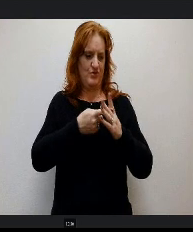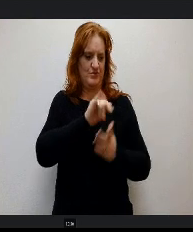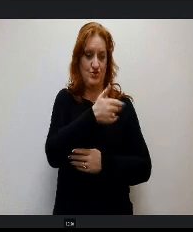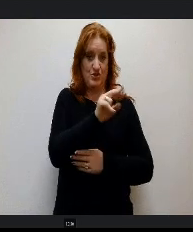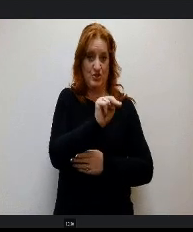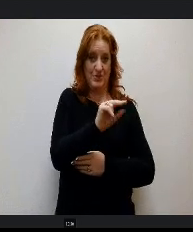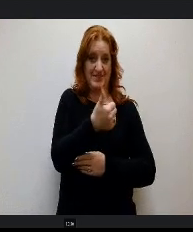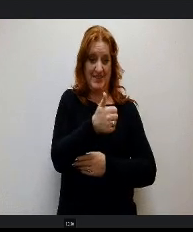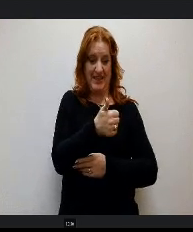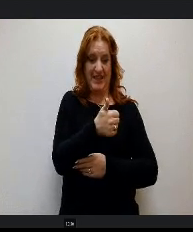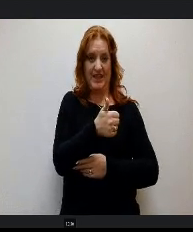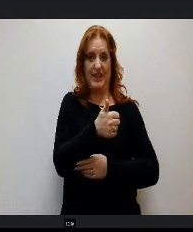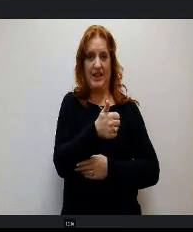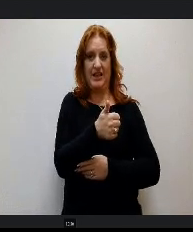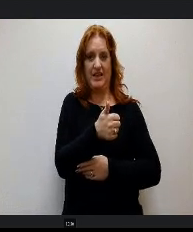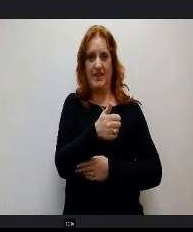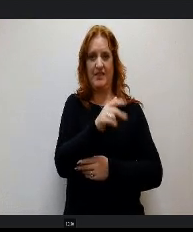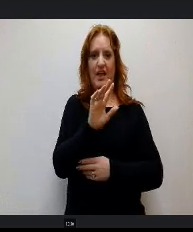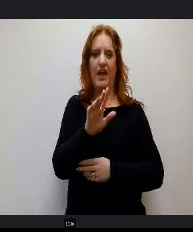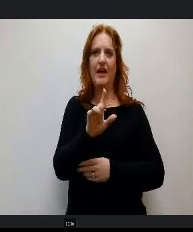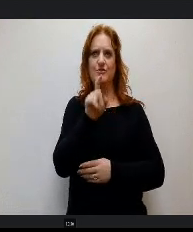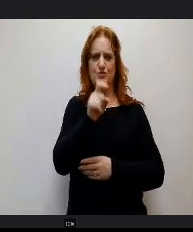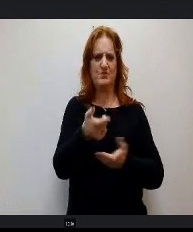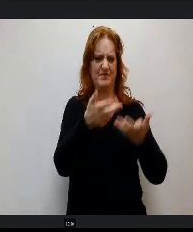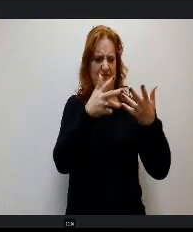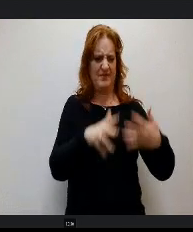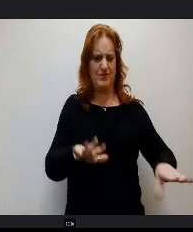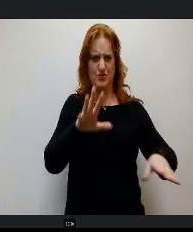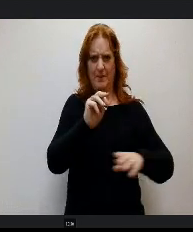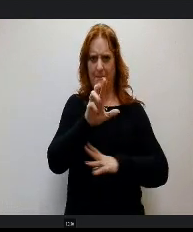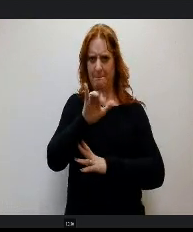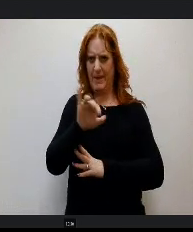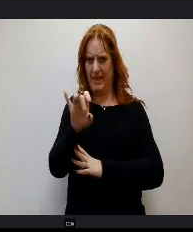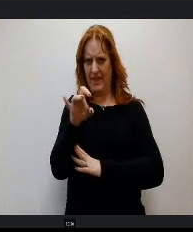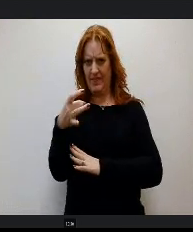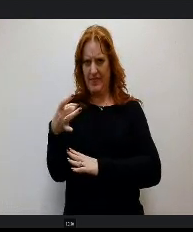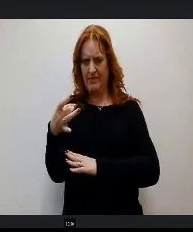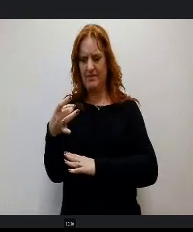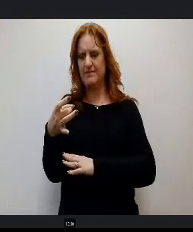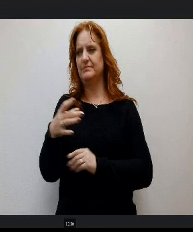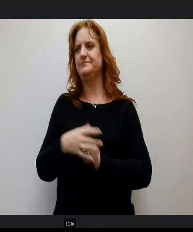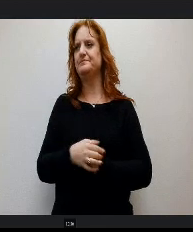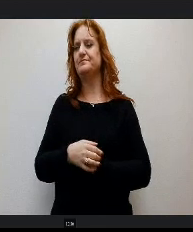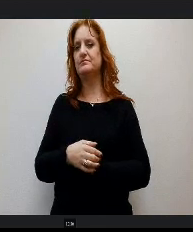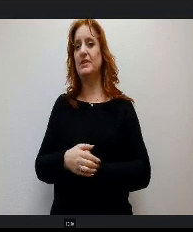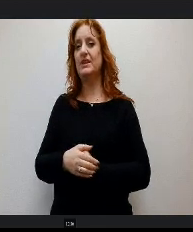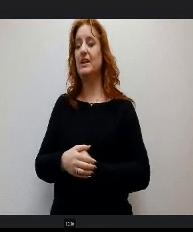10th. It's set to adjourn on May 8th and so if you count, we have 21 calendar days.